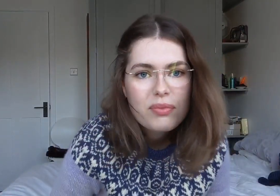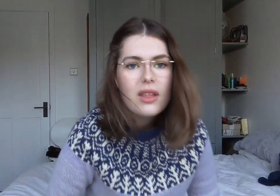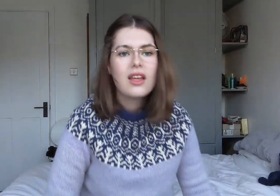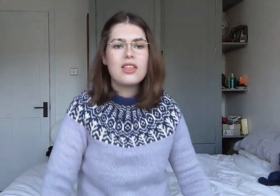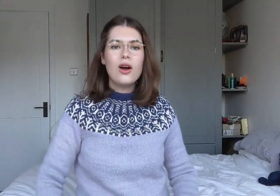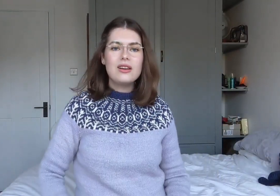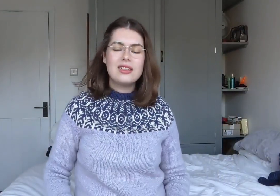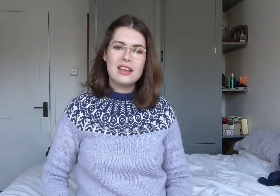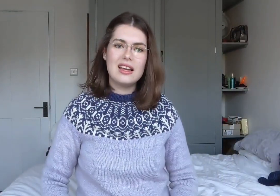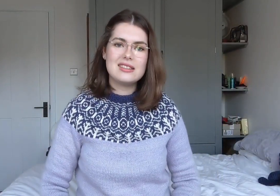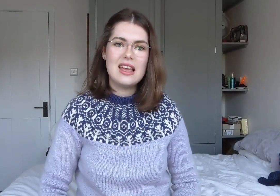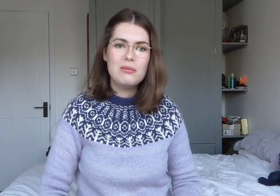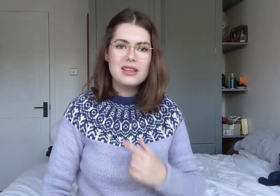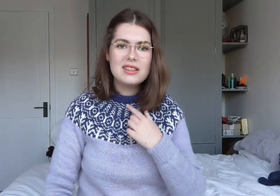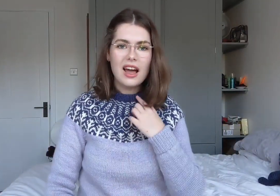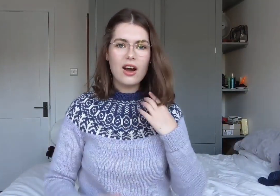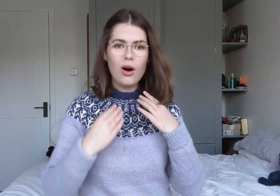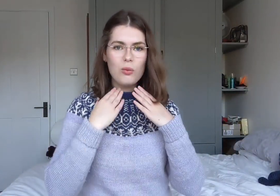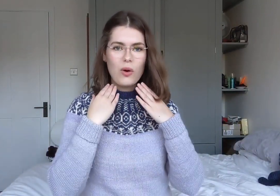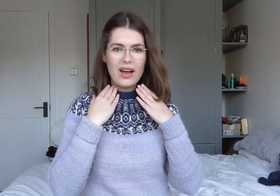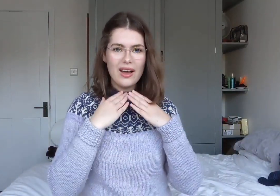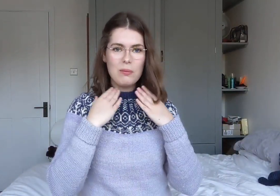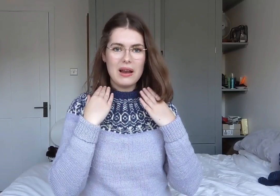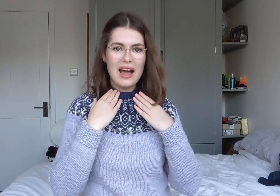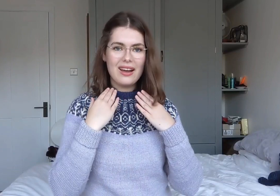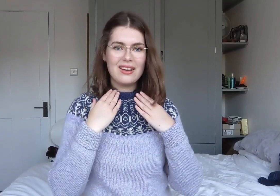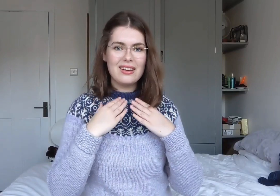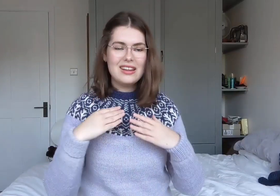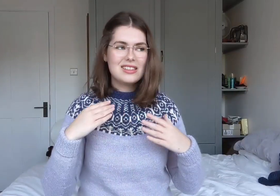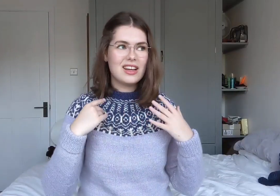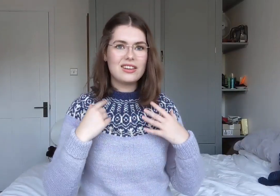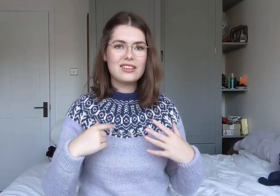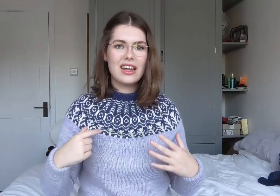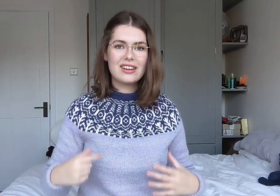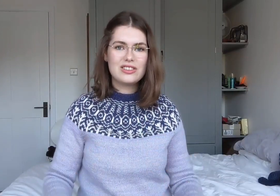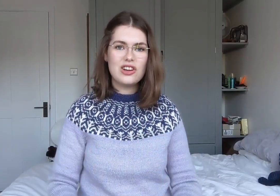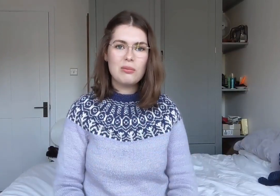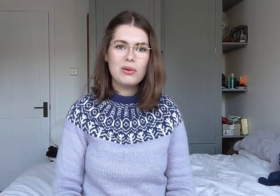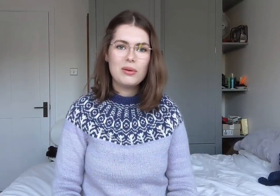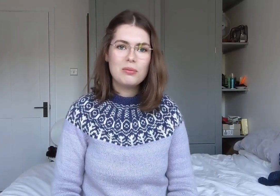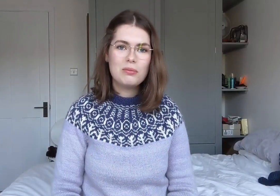The only thing is, it means I can't wear a black turtleneck jumper